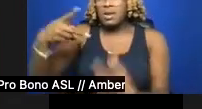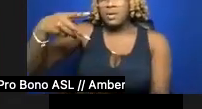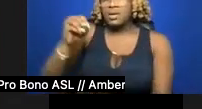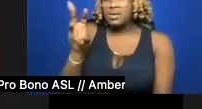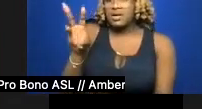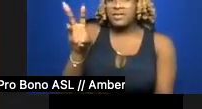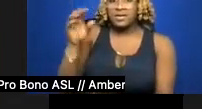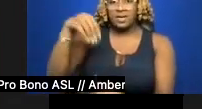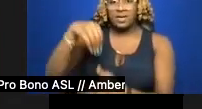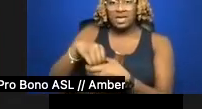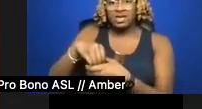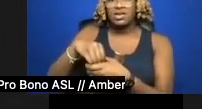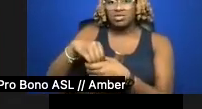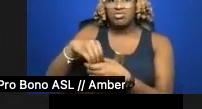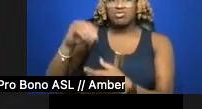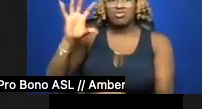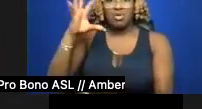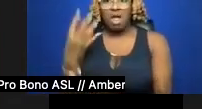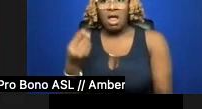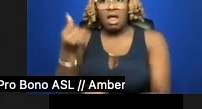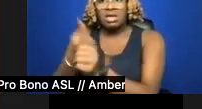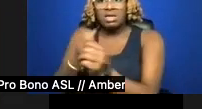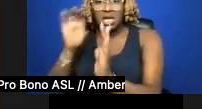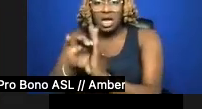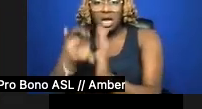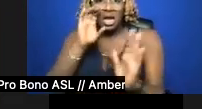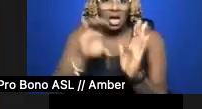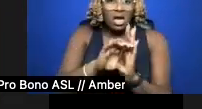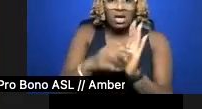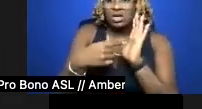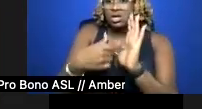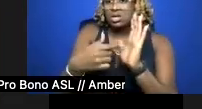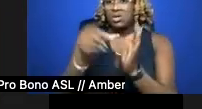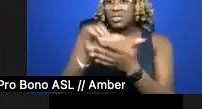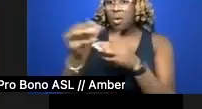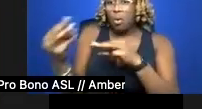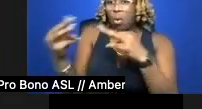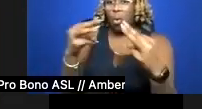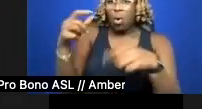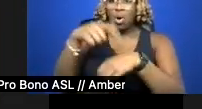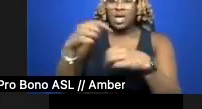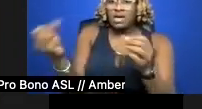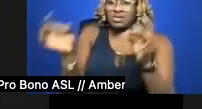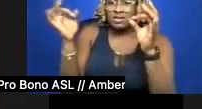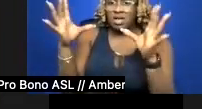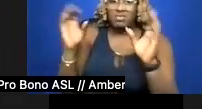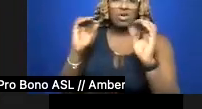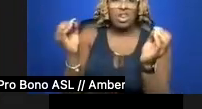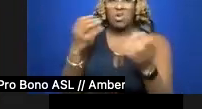each photograph depicting the beige of wartime. Conflict dulls no appetite. Imagination is most